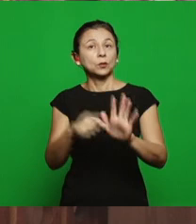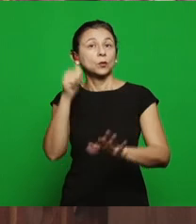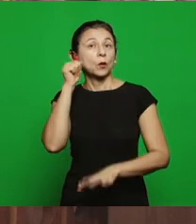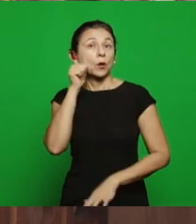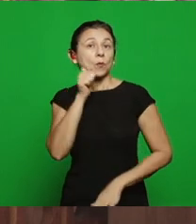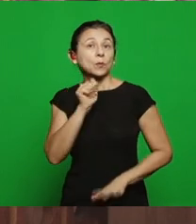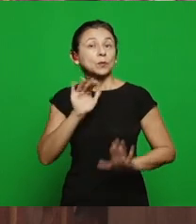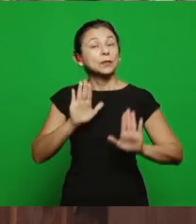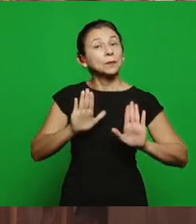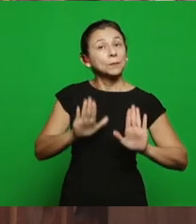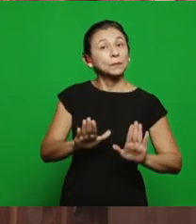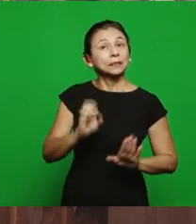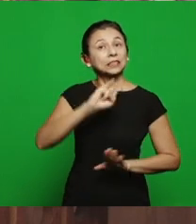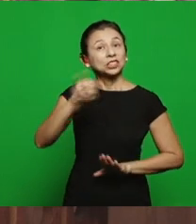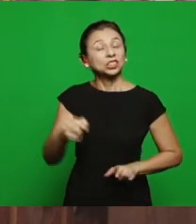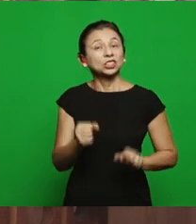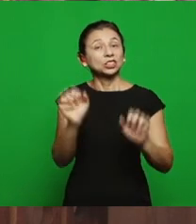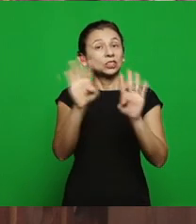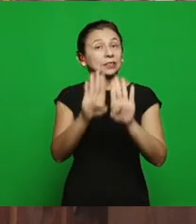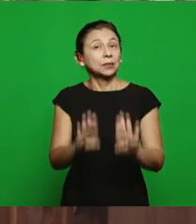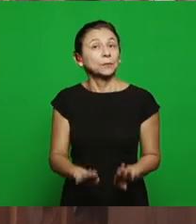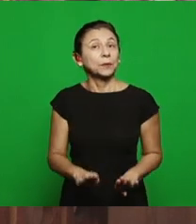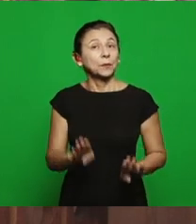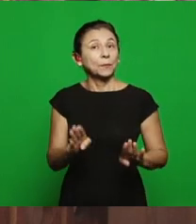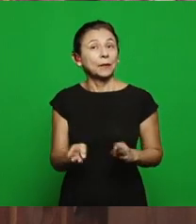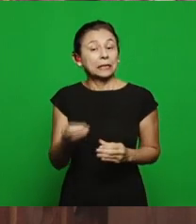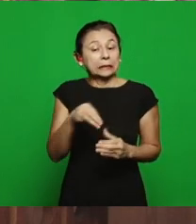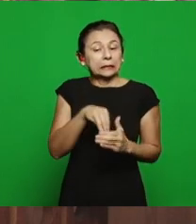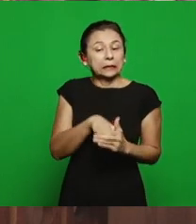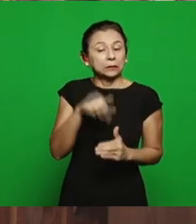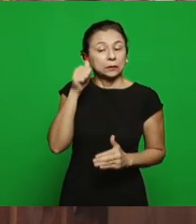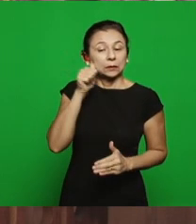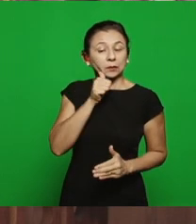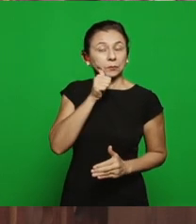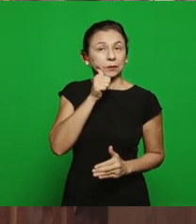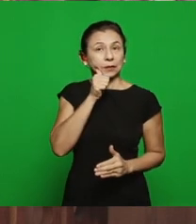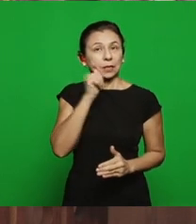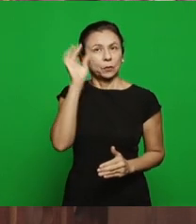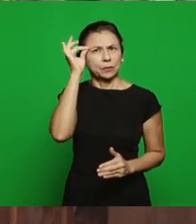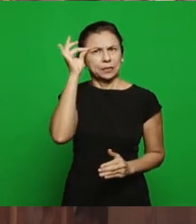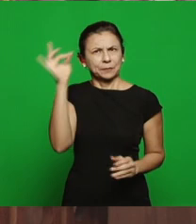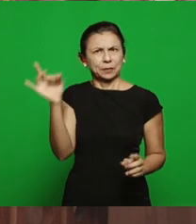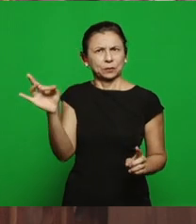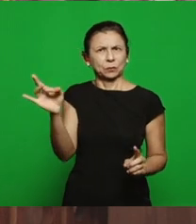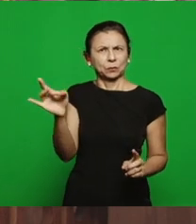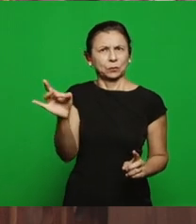operated in Jezebel is the same one that operated here when he speaks in Balaam, it wasn’t Balaam